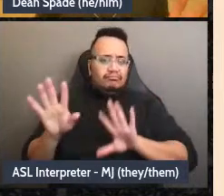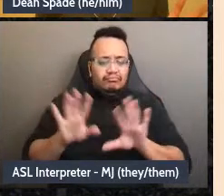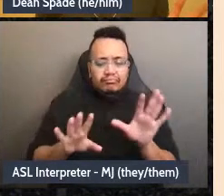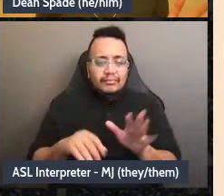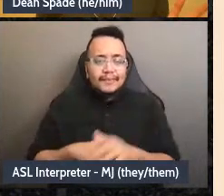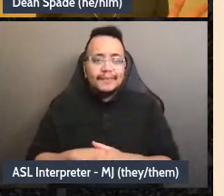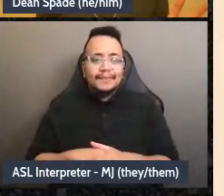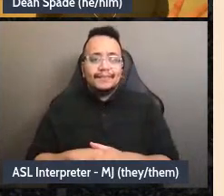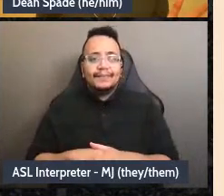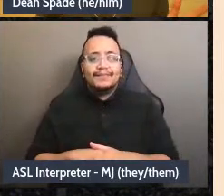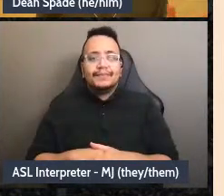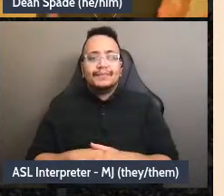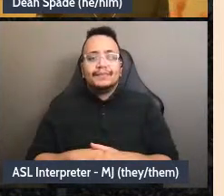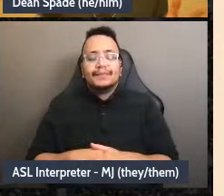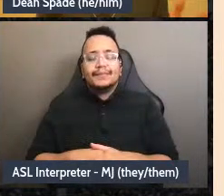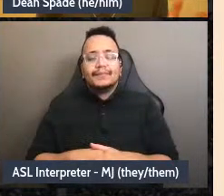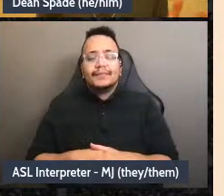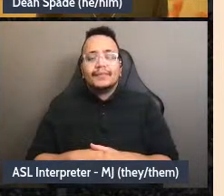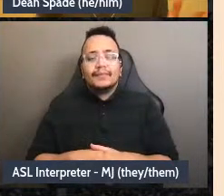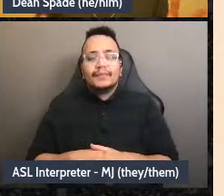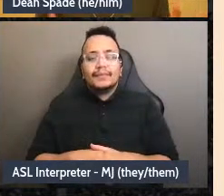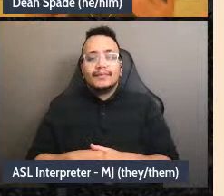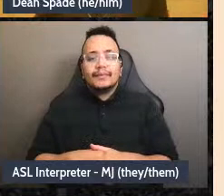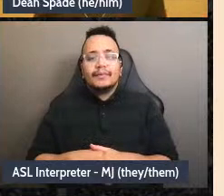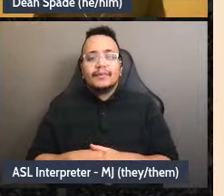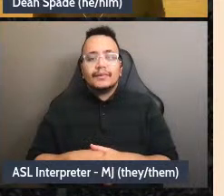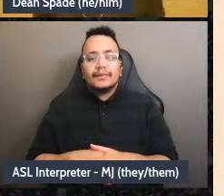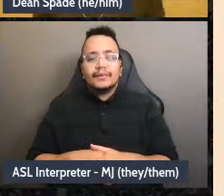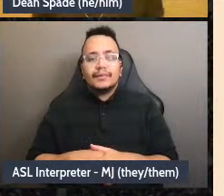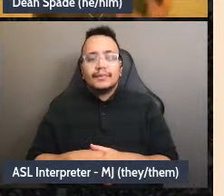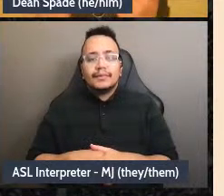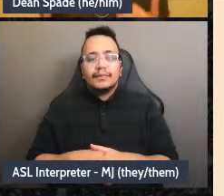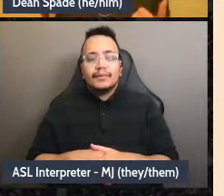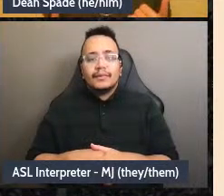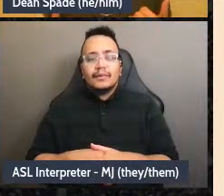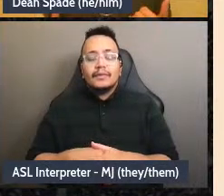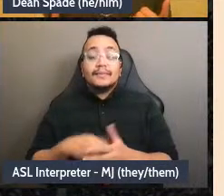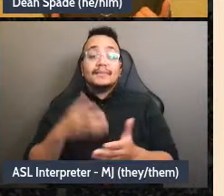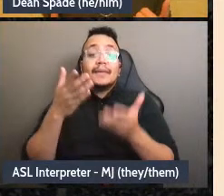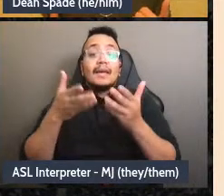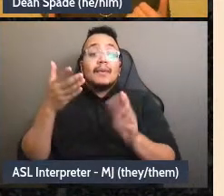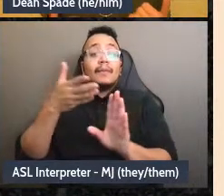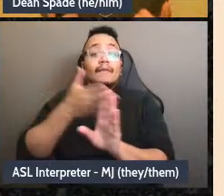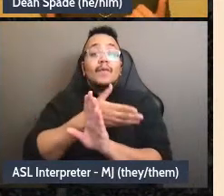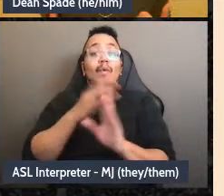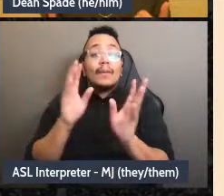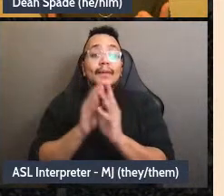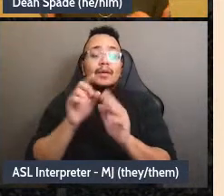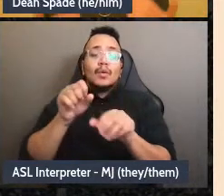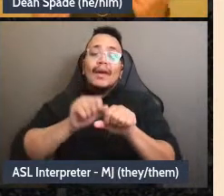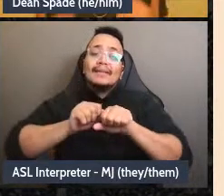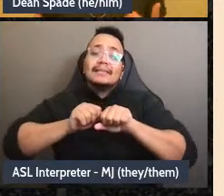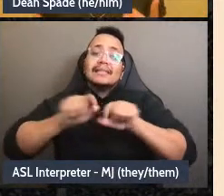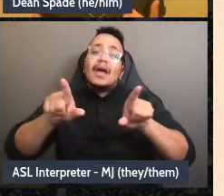sending out this proposal for people to chew on before the meeting and maybe even send me back thoughts if you-if you have suggestions before the meeting